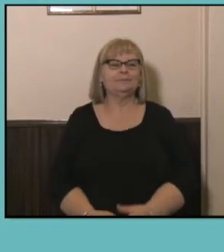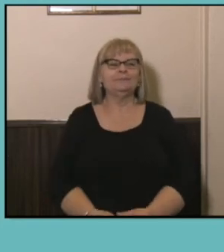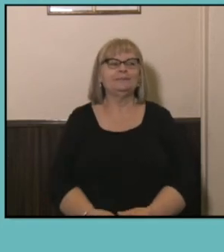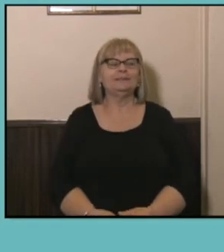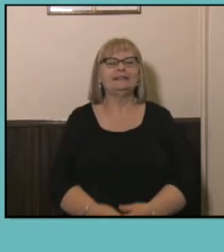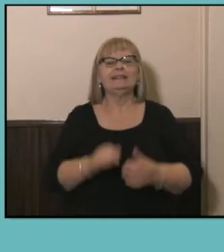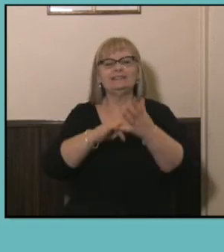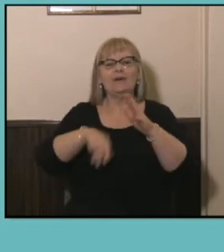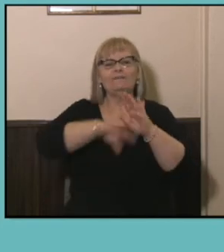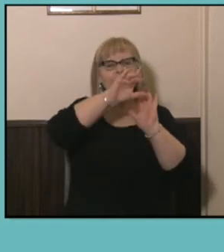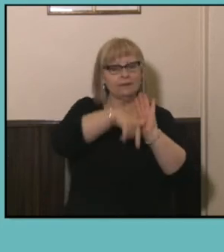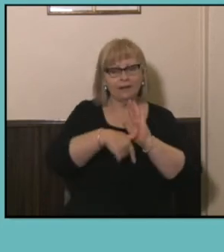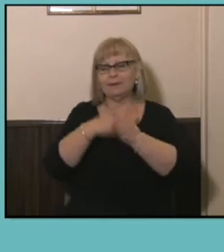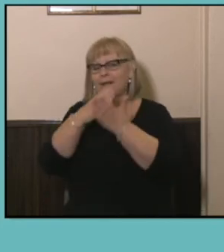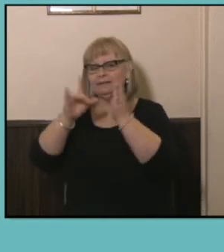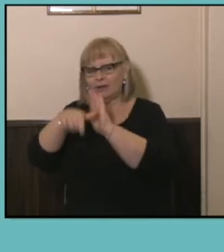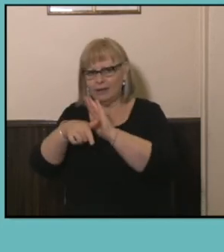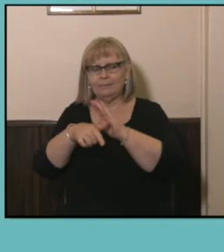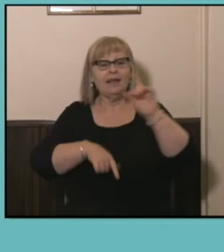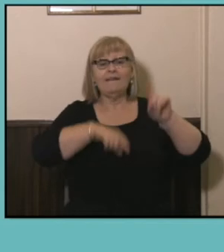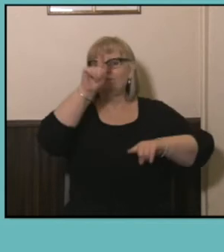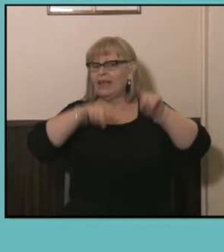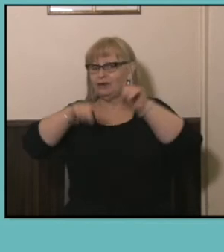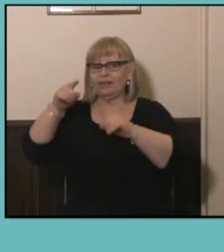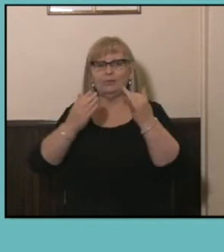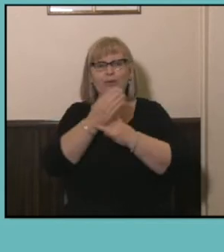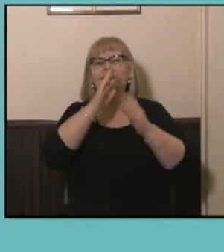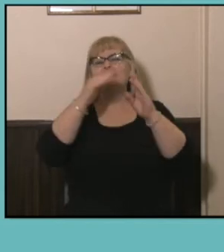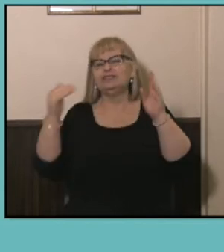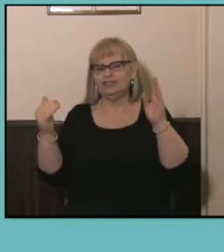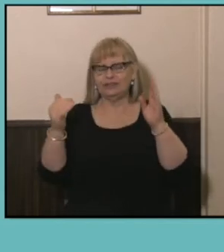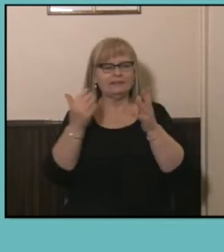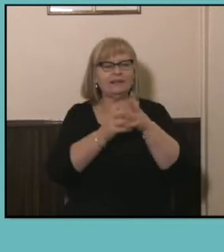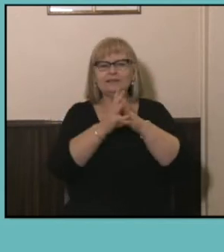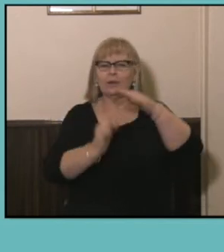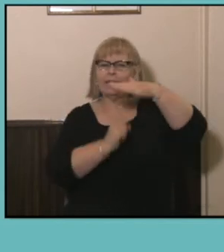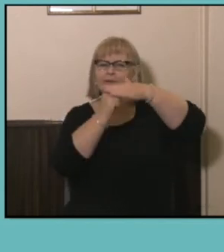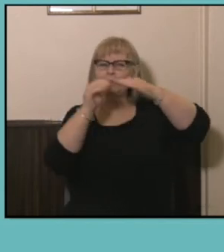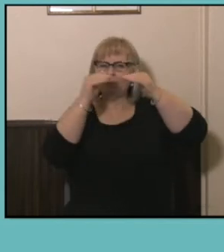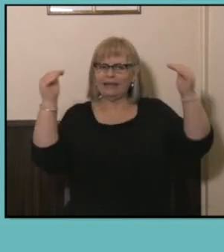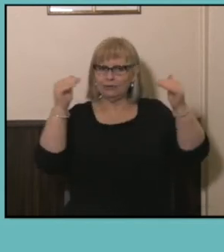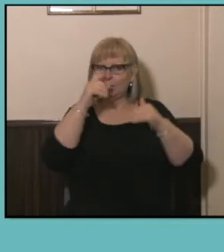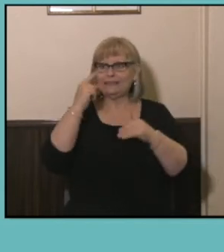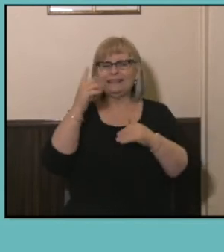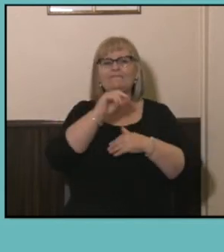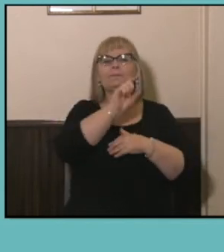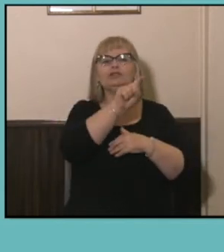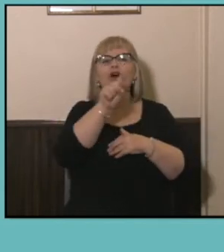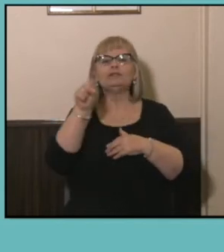full-time and part-time employment varied by industries but how have they changed at the top level? So as we can see from the dots here, a greater